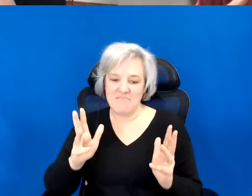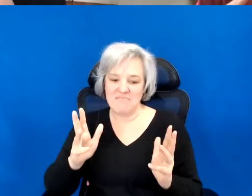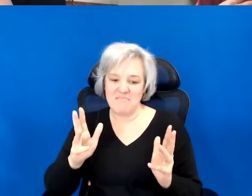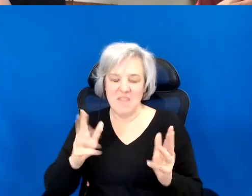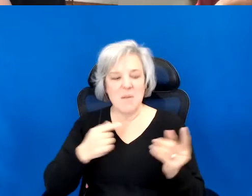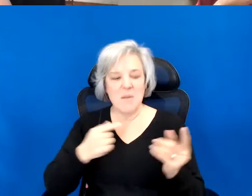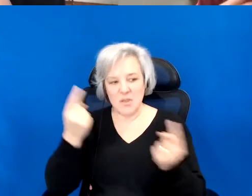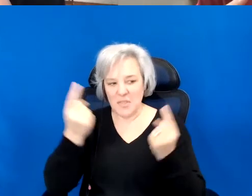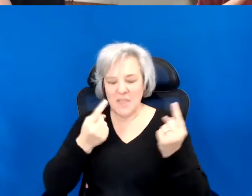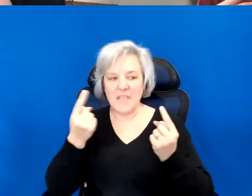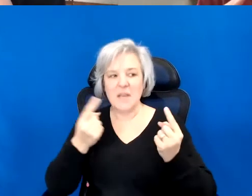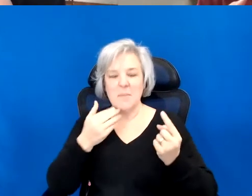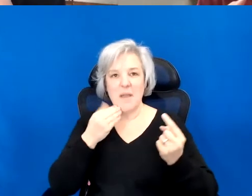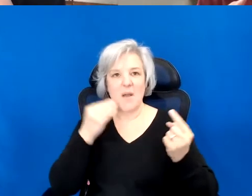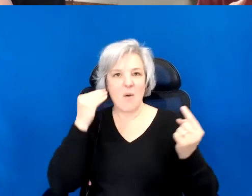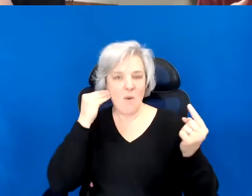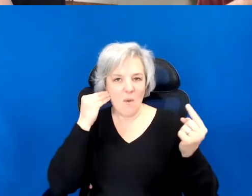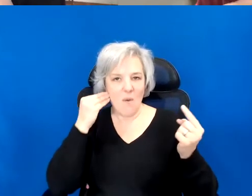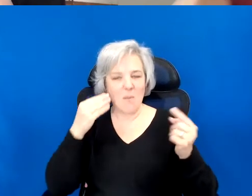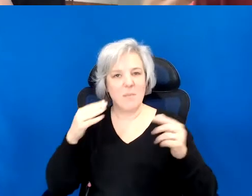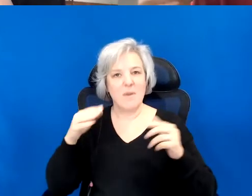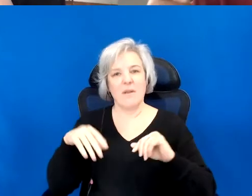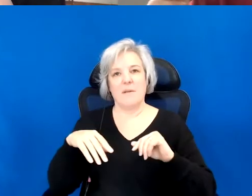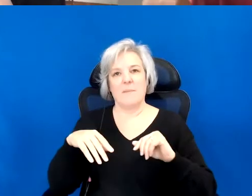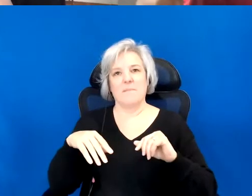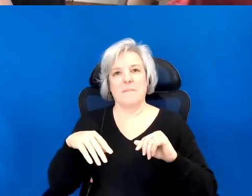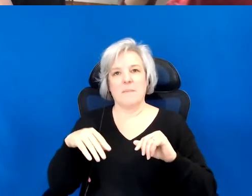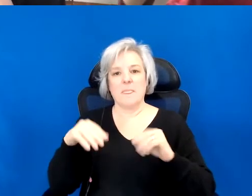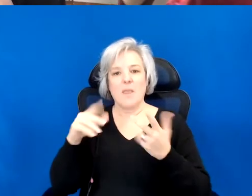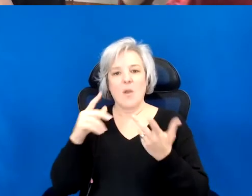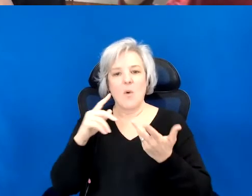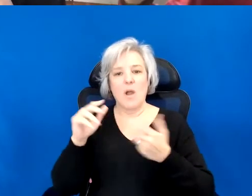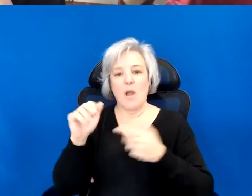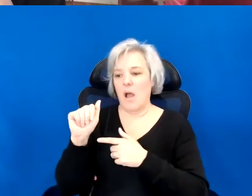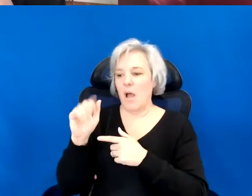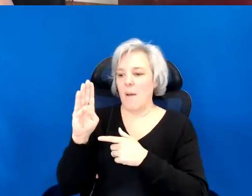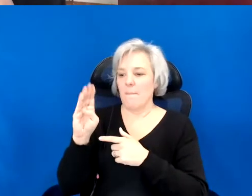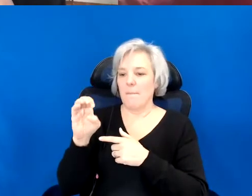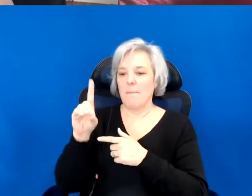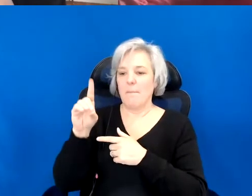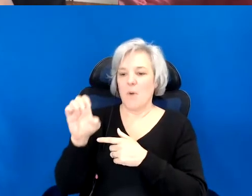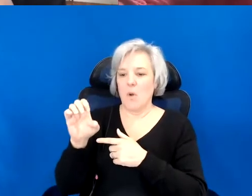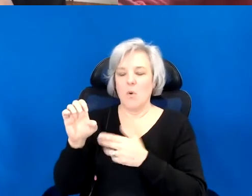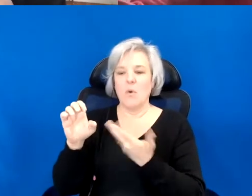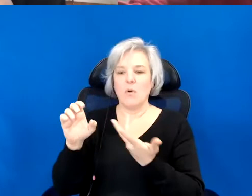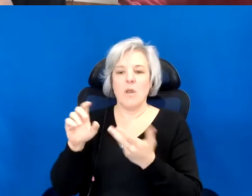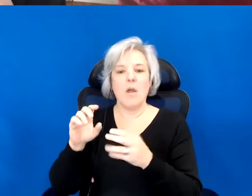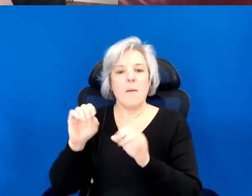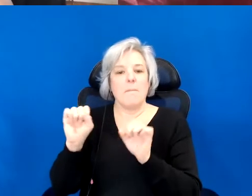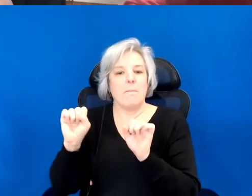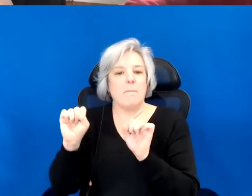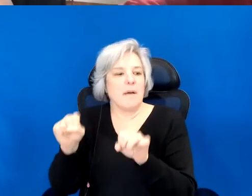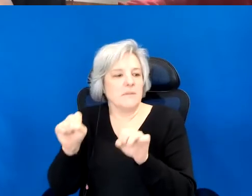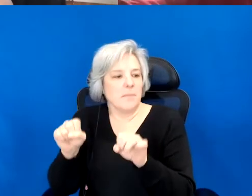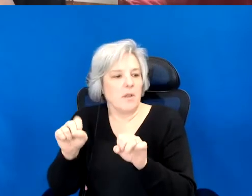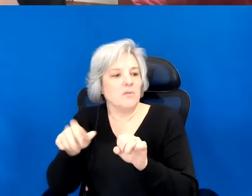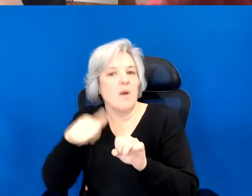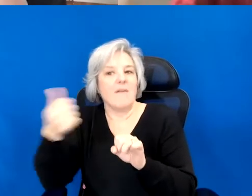abode, in terms of, the about is a practice. And it's possibility to have another origin,